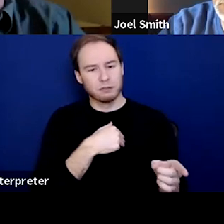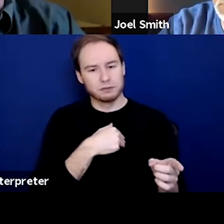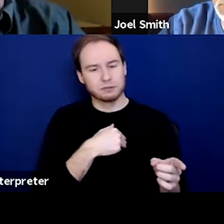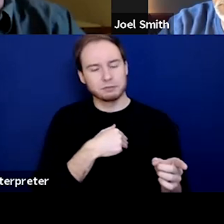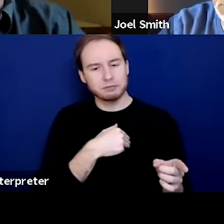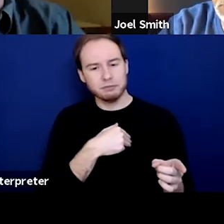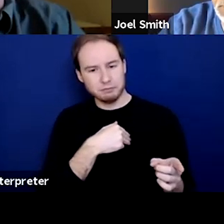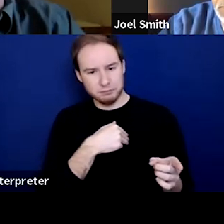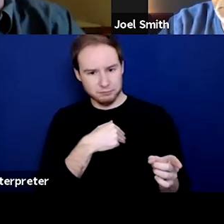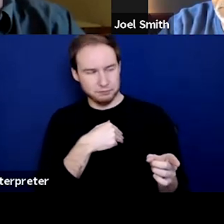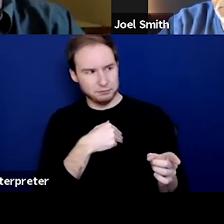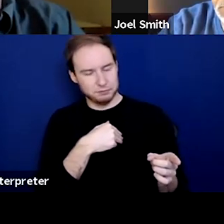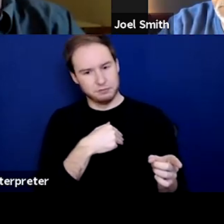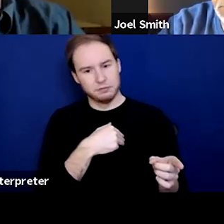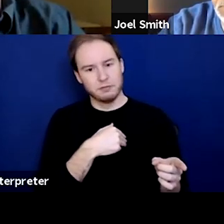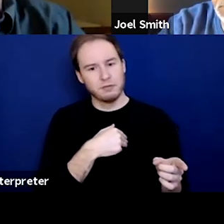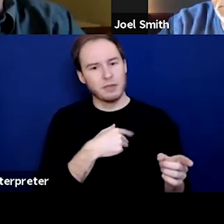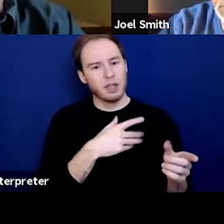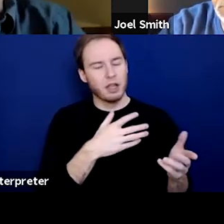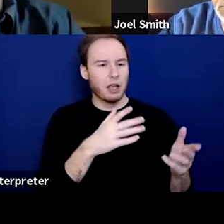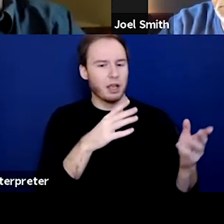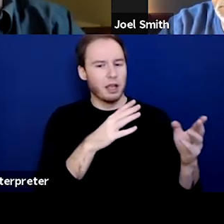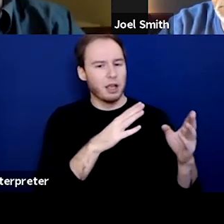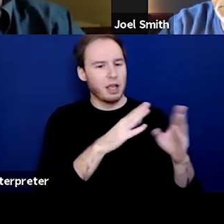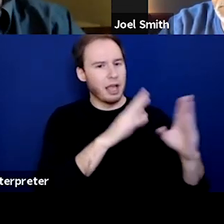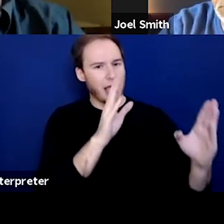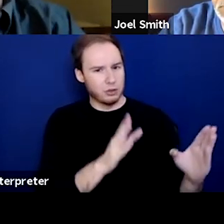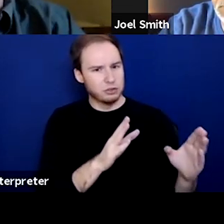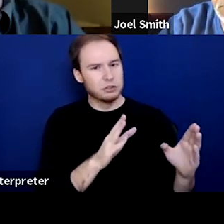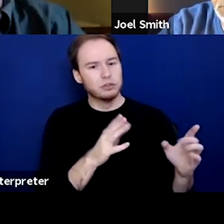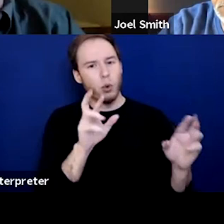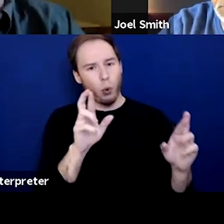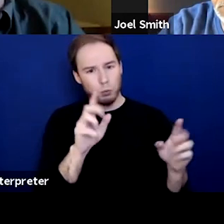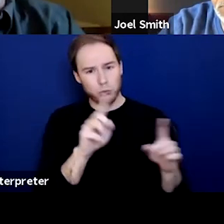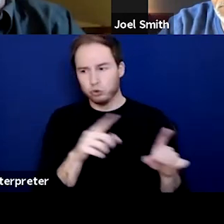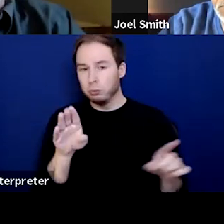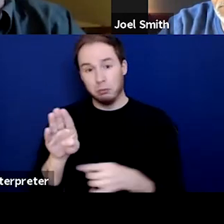and you're really hoping to move Bob into a Housing First program.